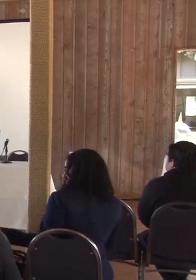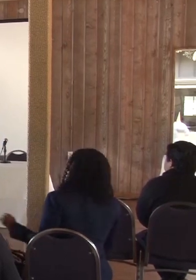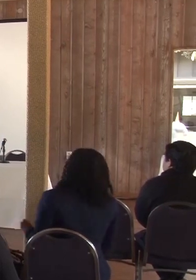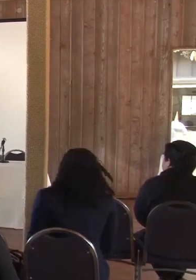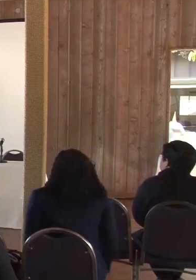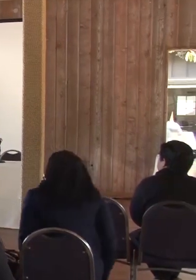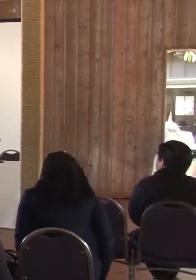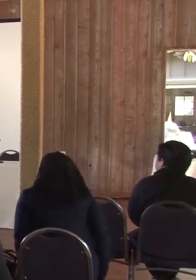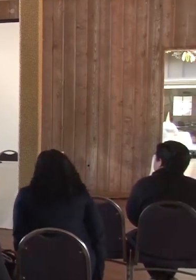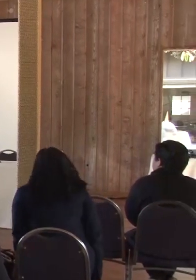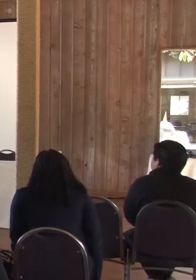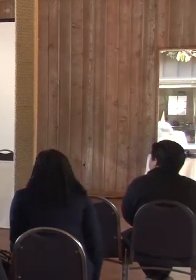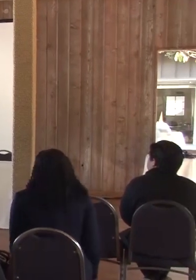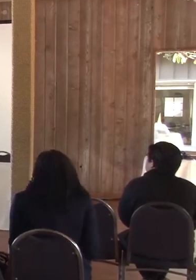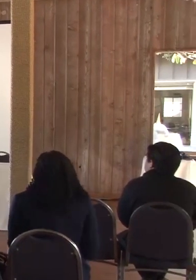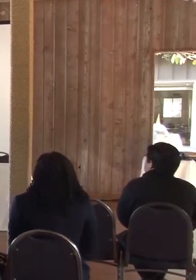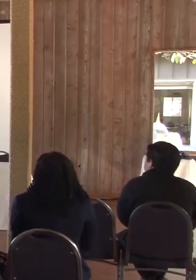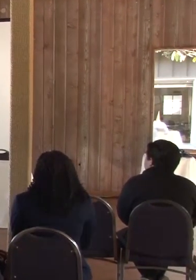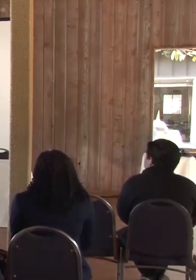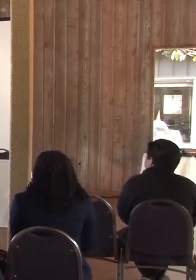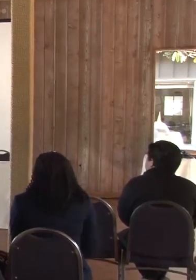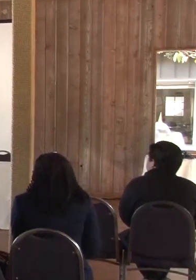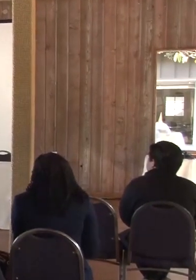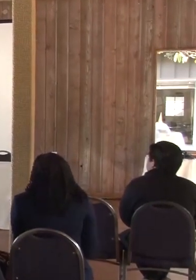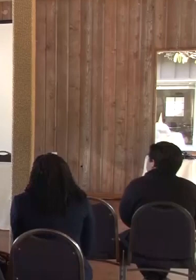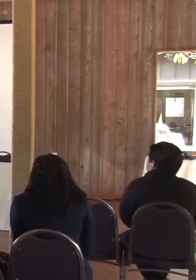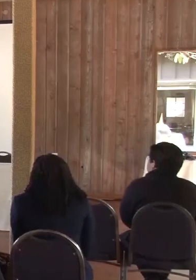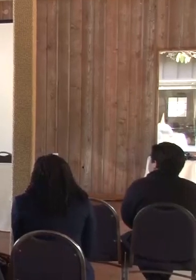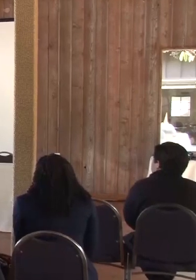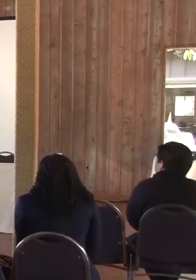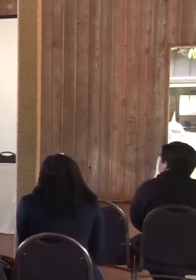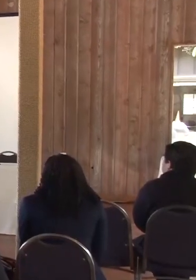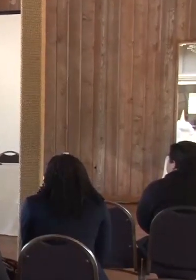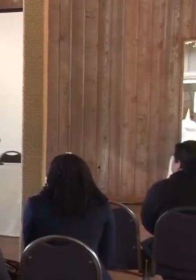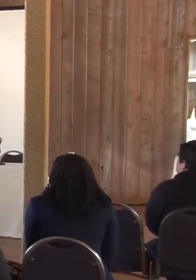of last year is when we actually received the good news that we received